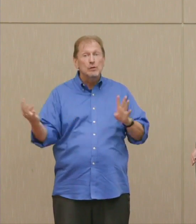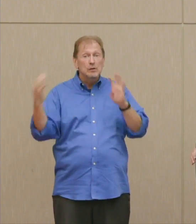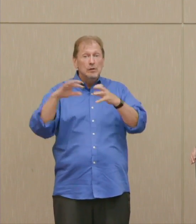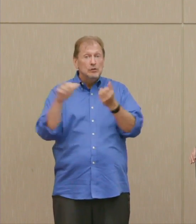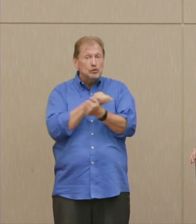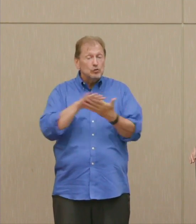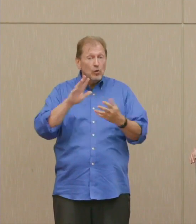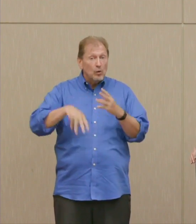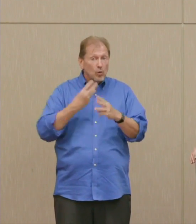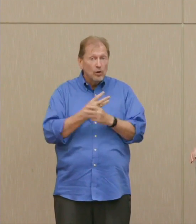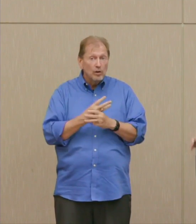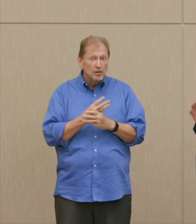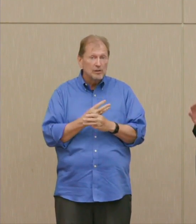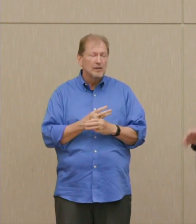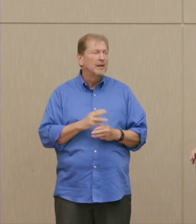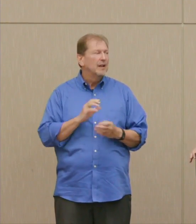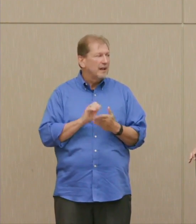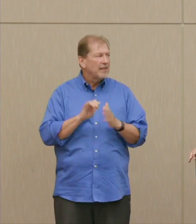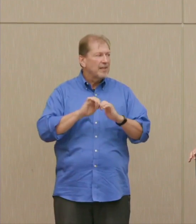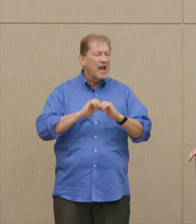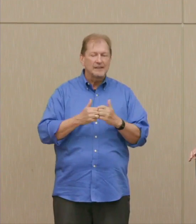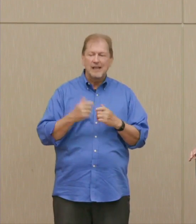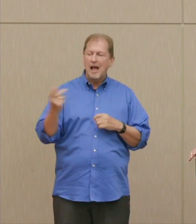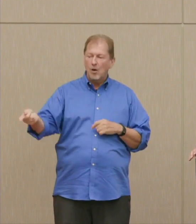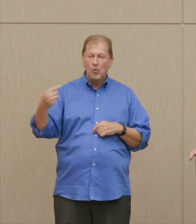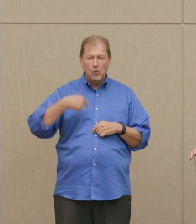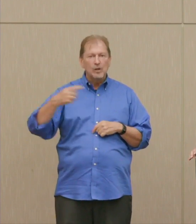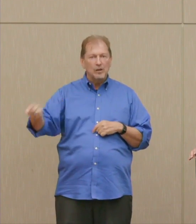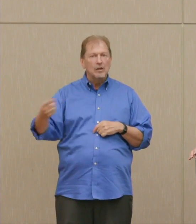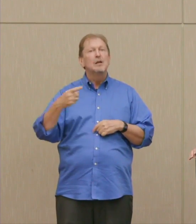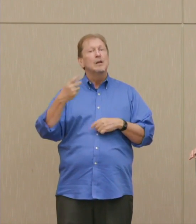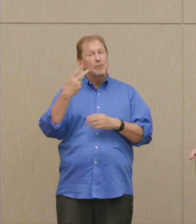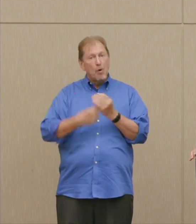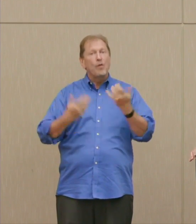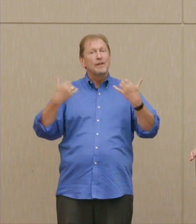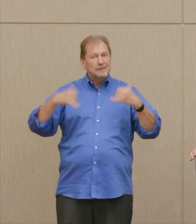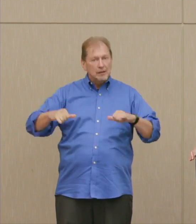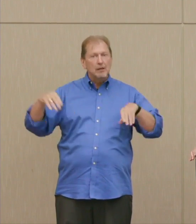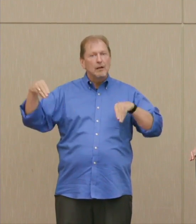That is essentially the main reason while we're both still building ICBMs, which have